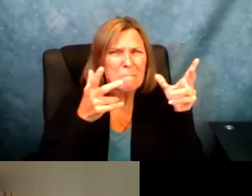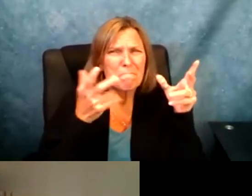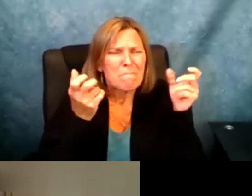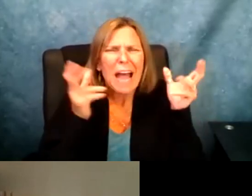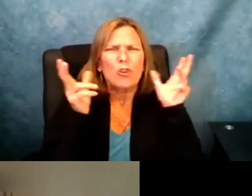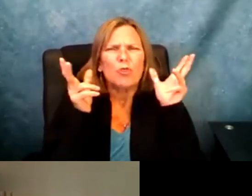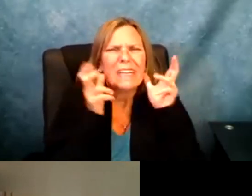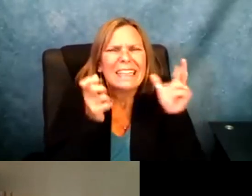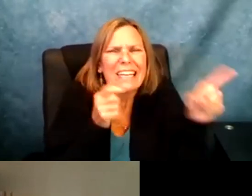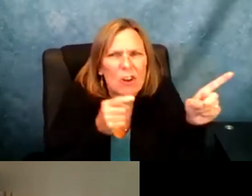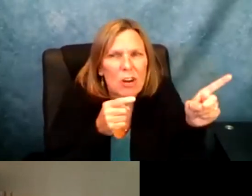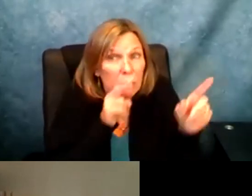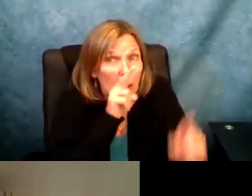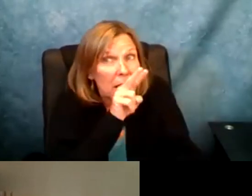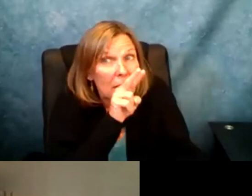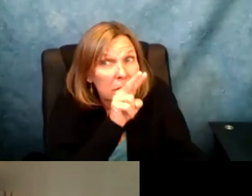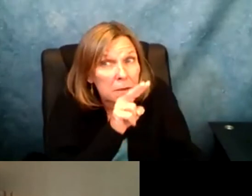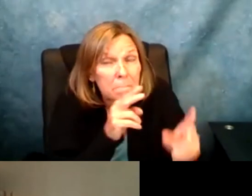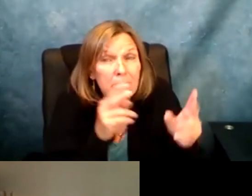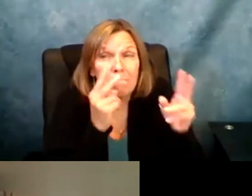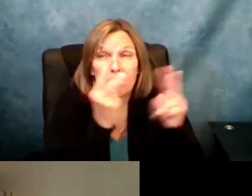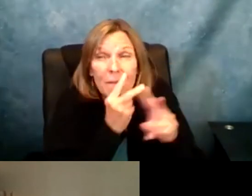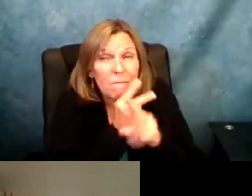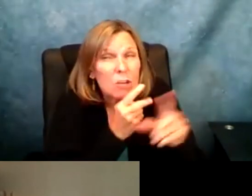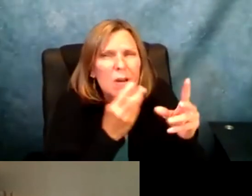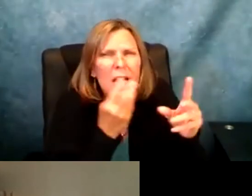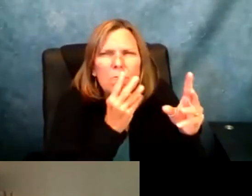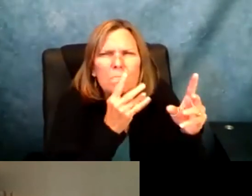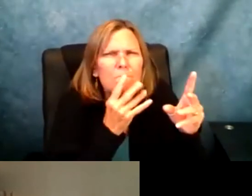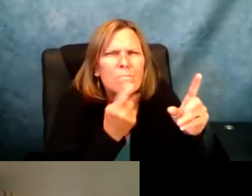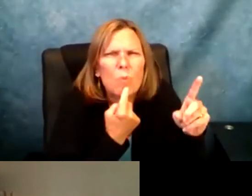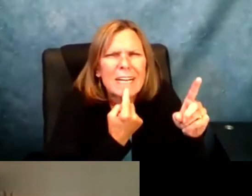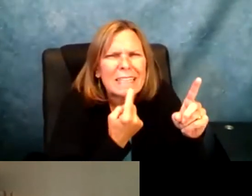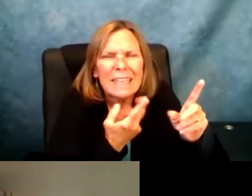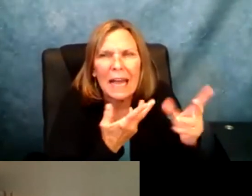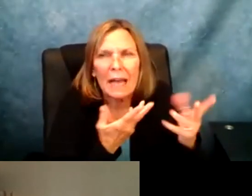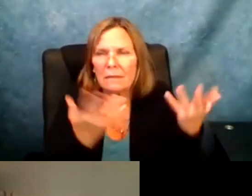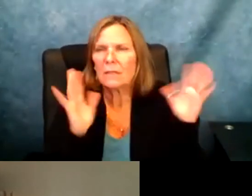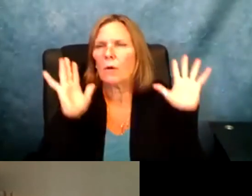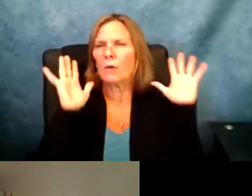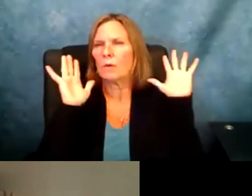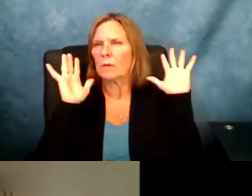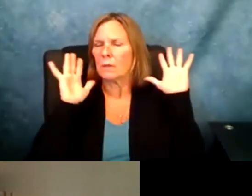because I couldn't hear him and how I would need to like stare at him in order to